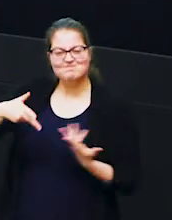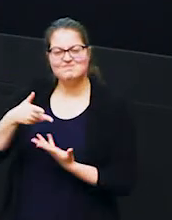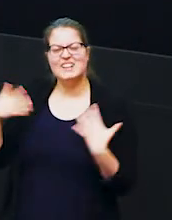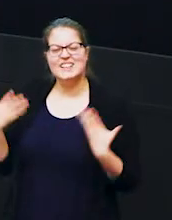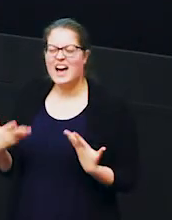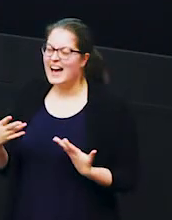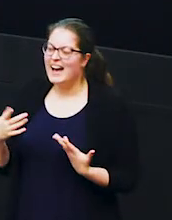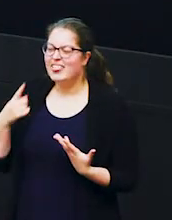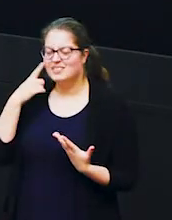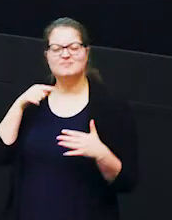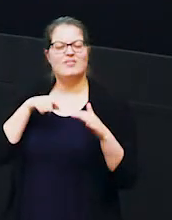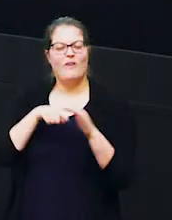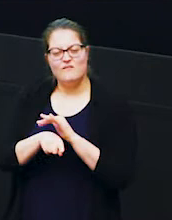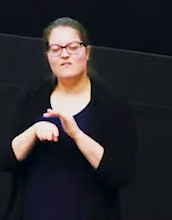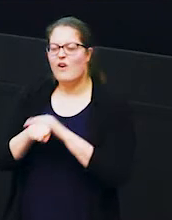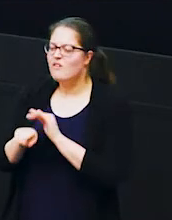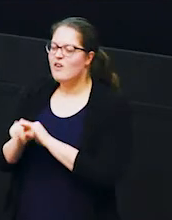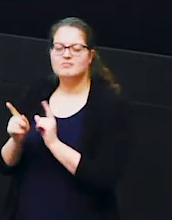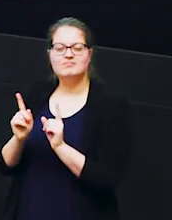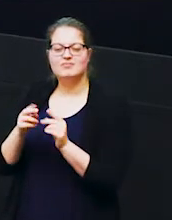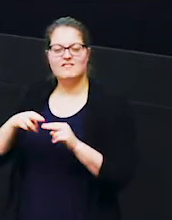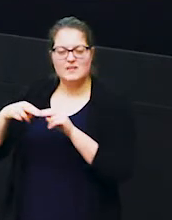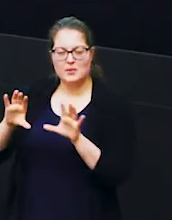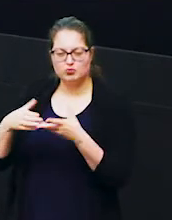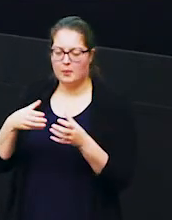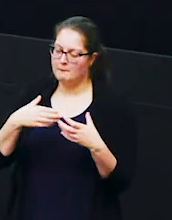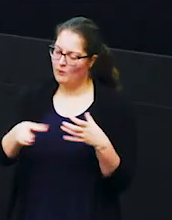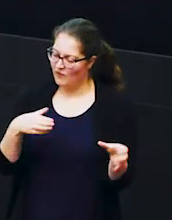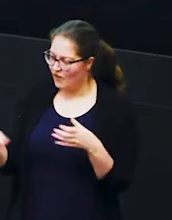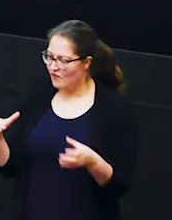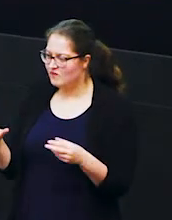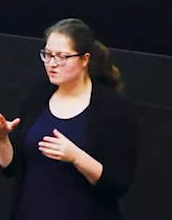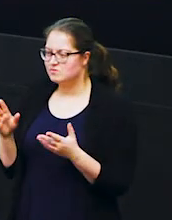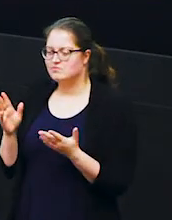they start going off in just their family groups so acacia stays with her mom beetlejuice and that